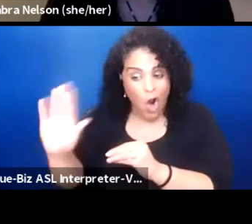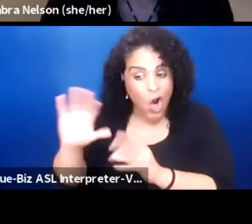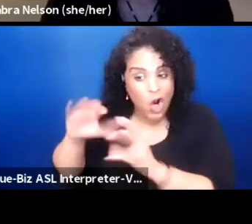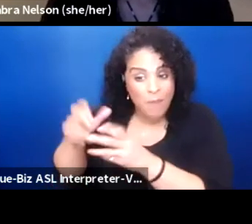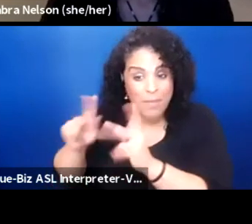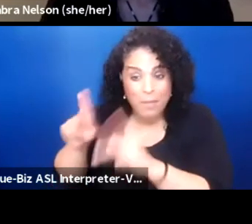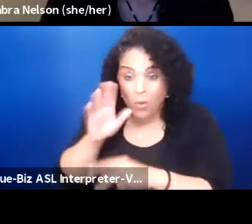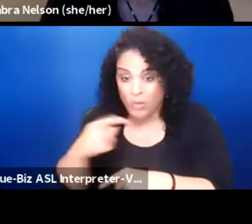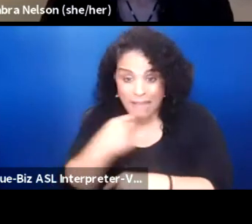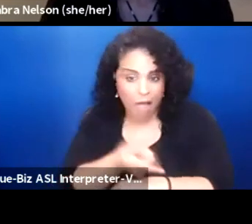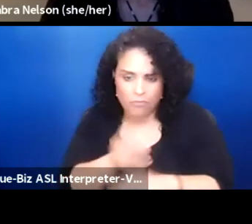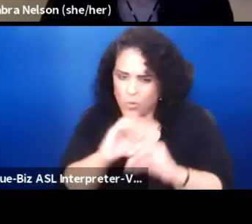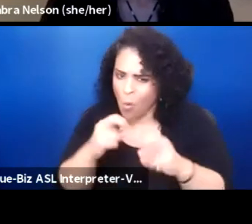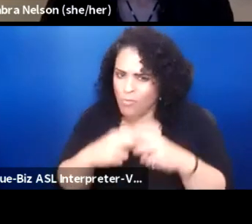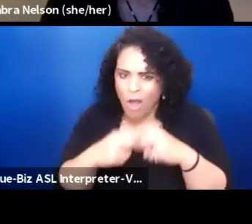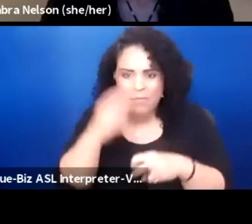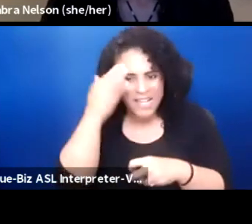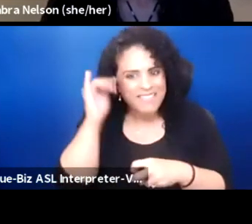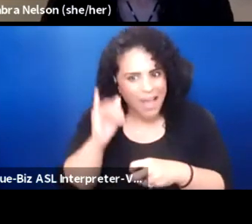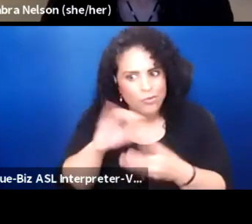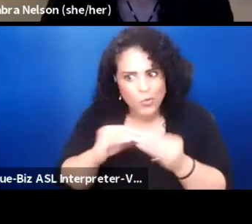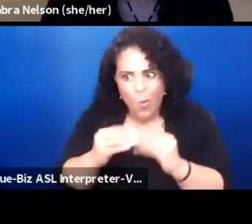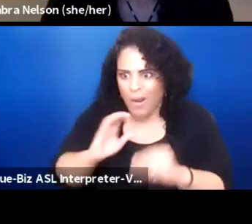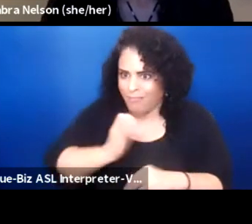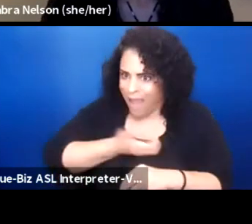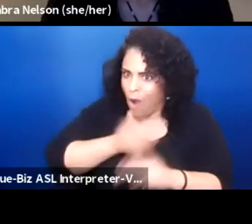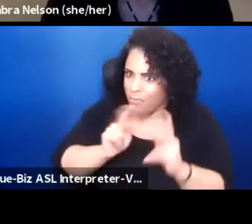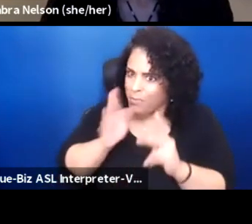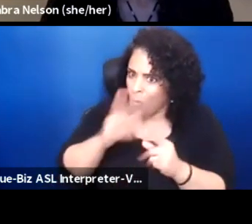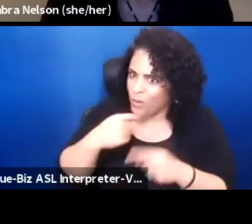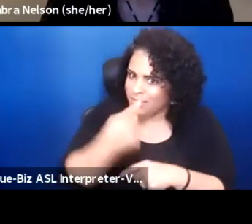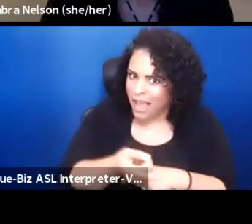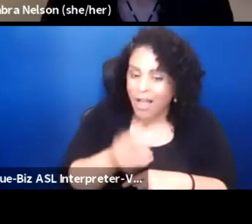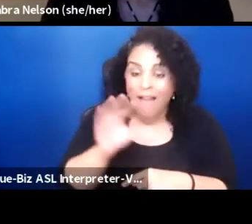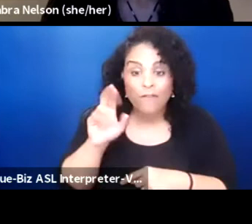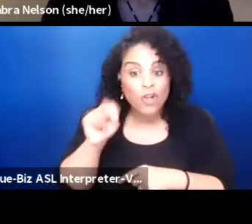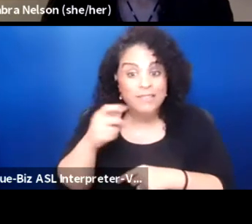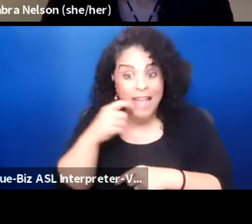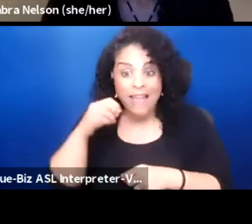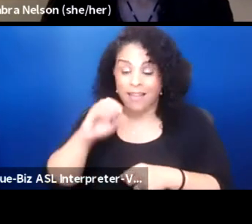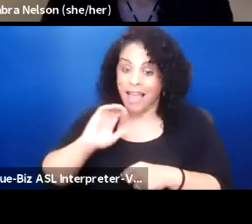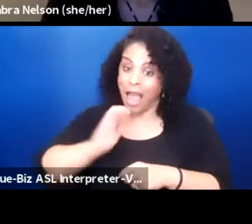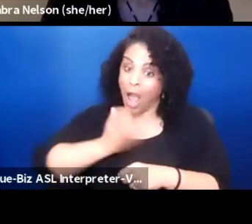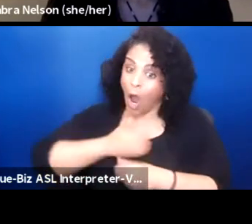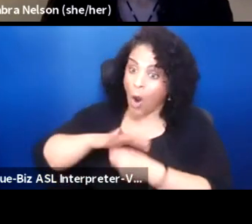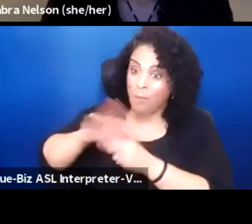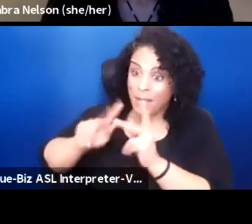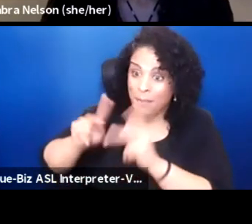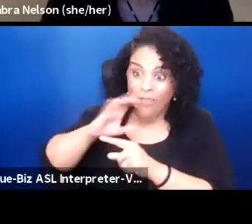No problem because this is the stories that our people tell. In fact for insight in among our people, it was the elders who told those stories